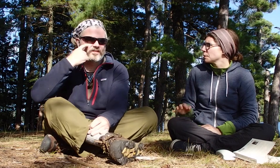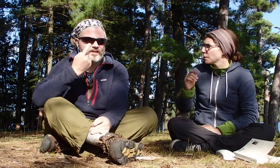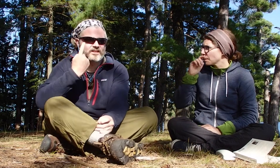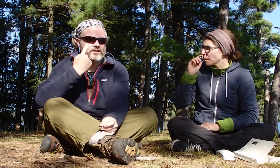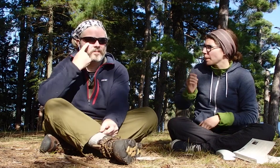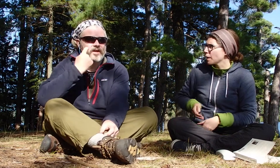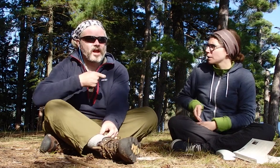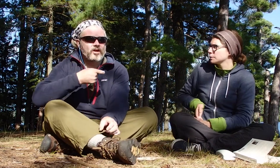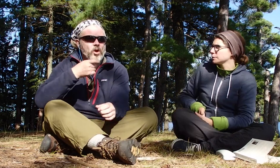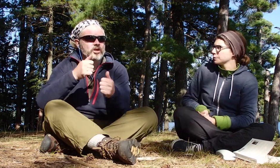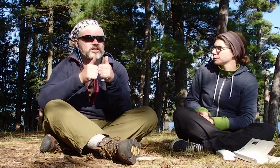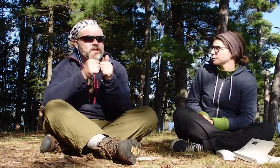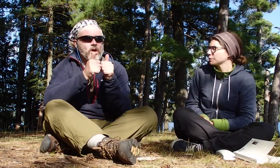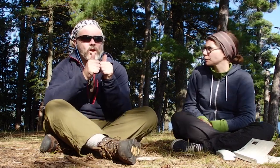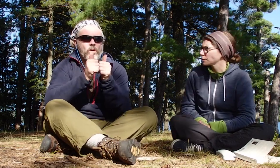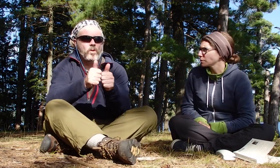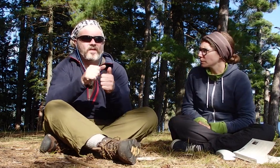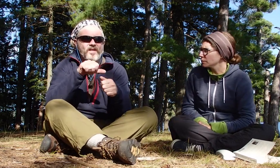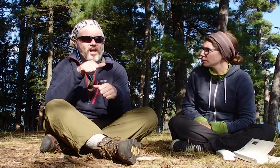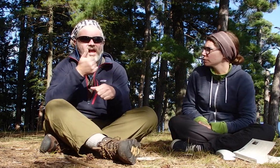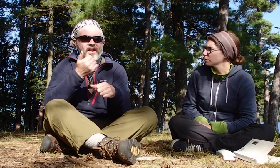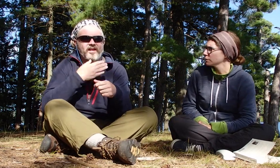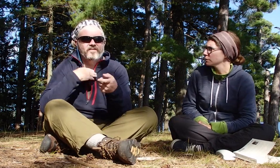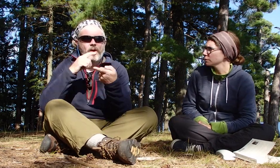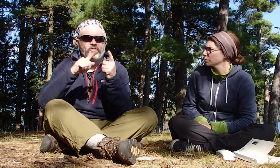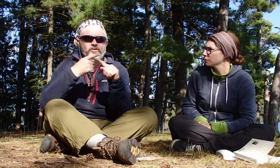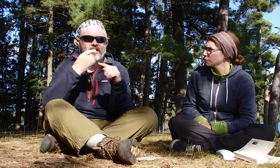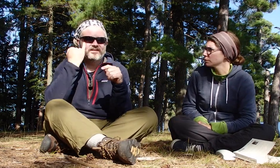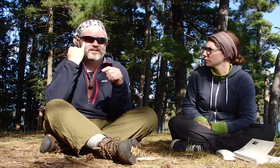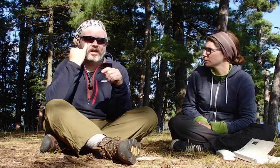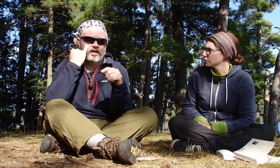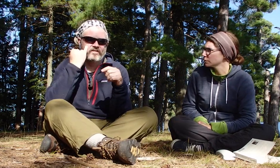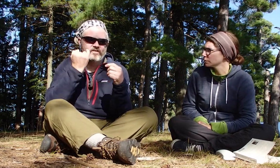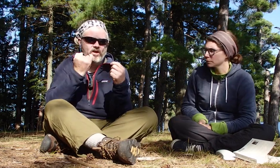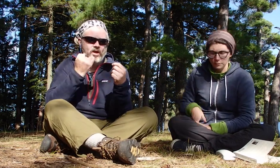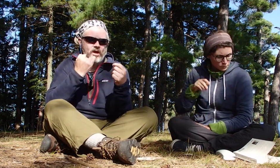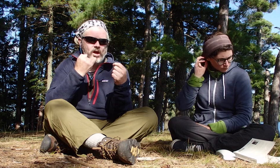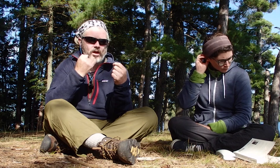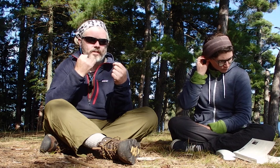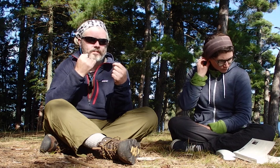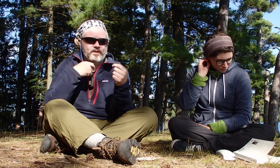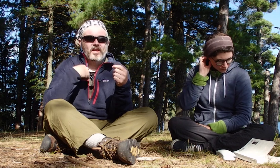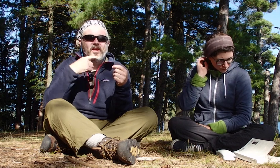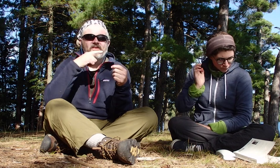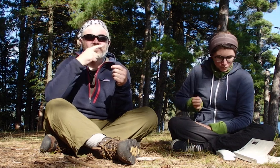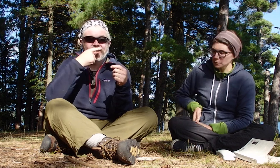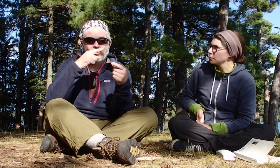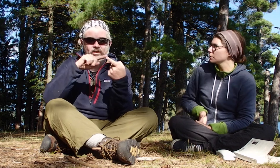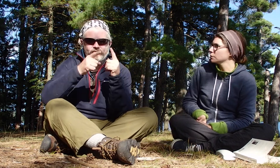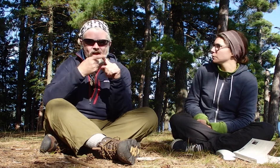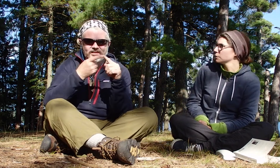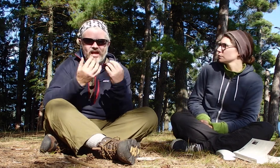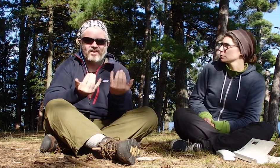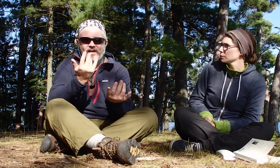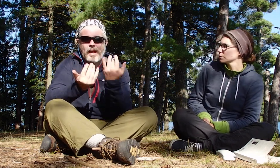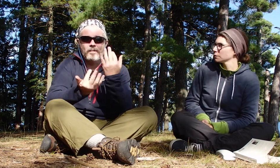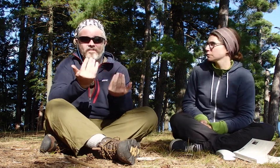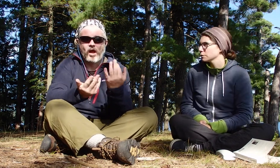This is something I notice with any of my friends, if hearing friends have a campfire